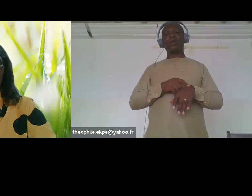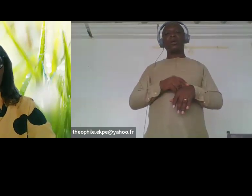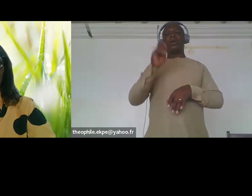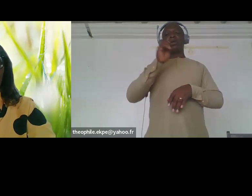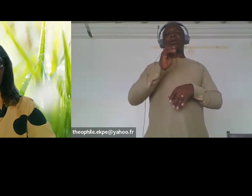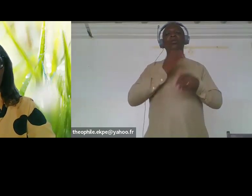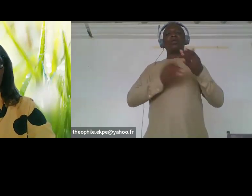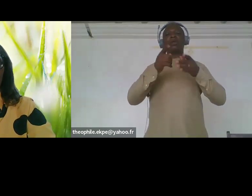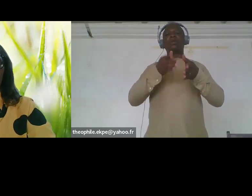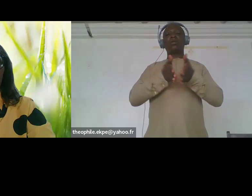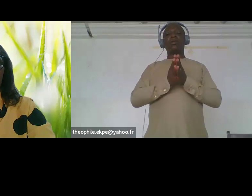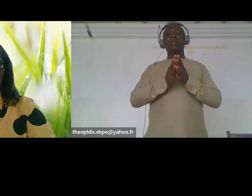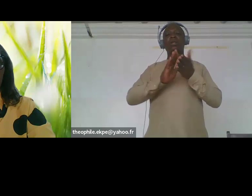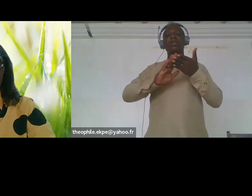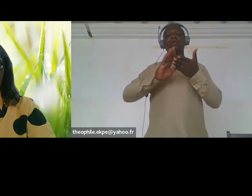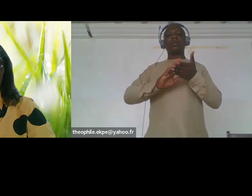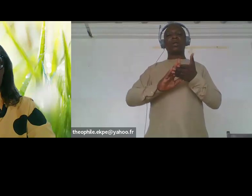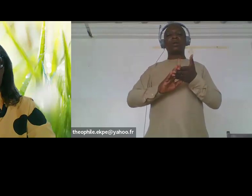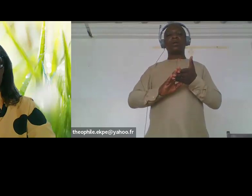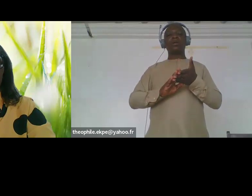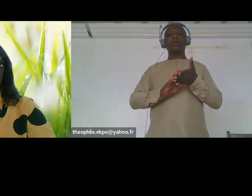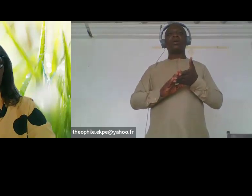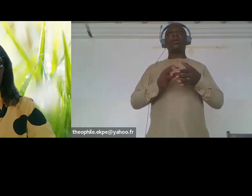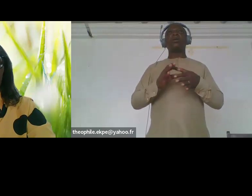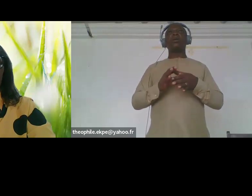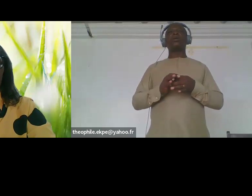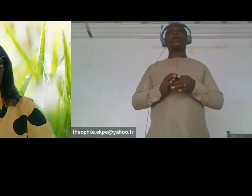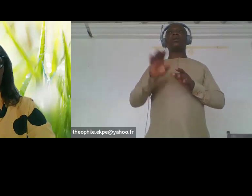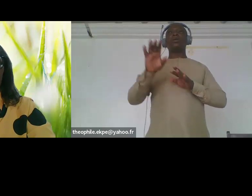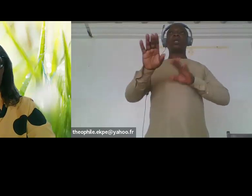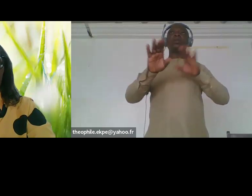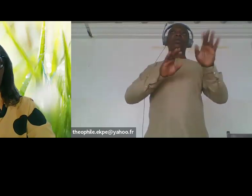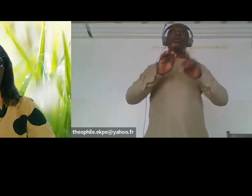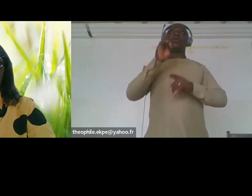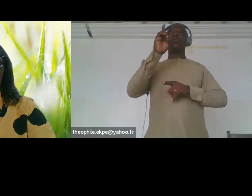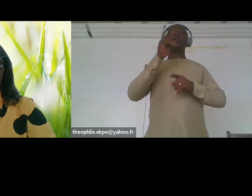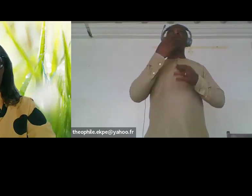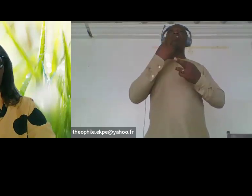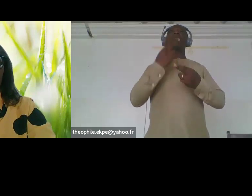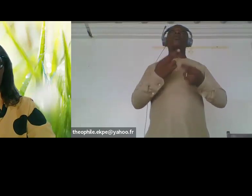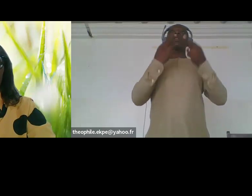s'il te plaît de sélectionner une recommandation principale que tu